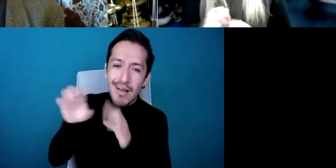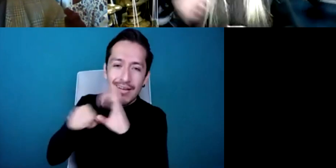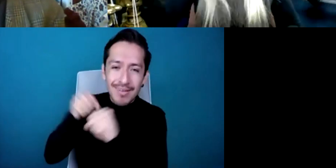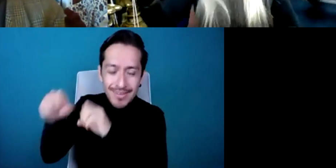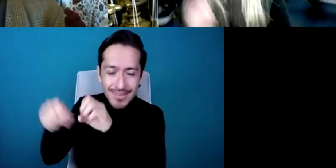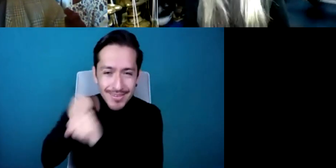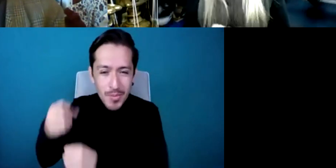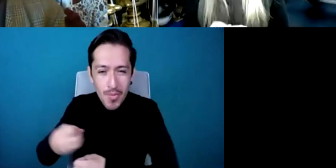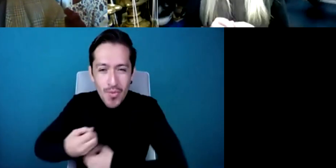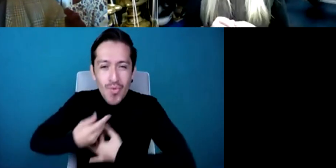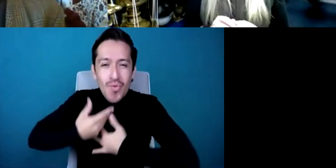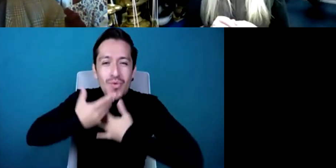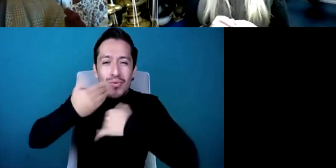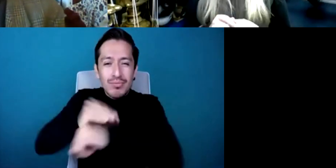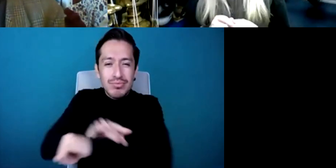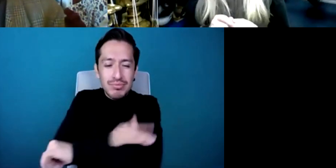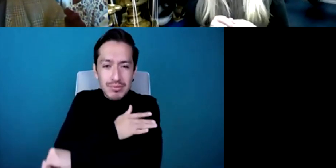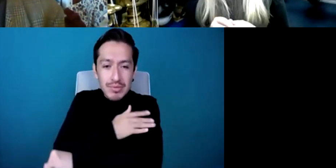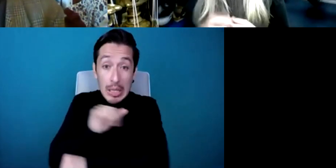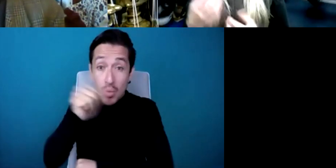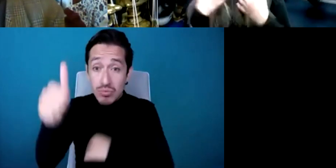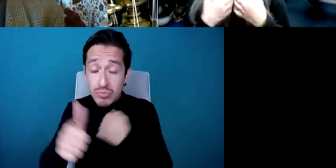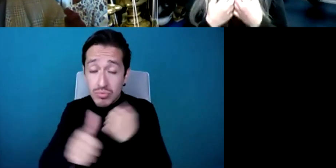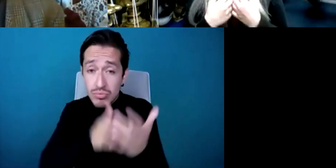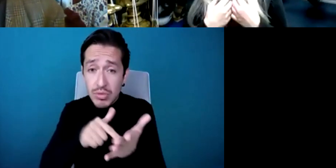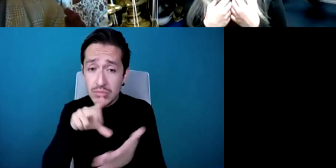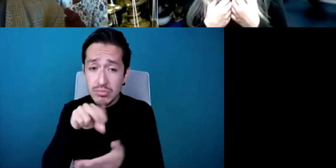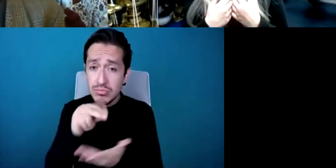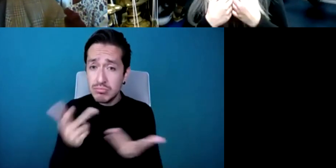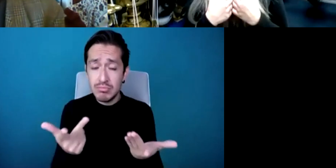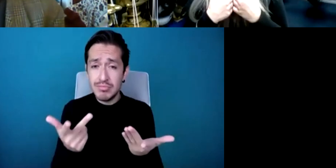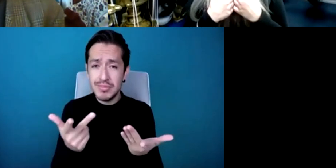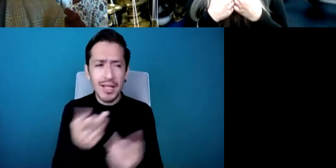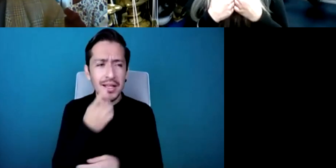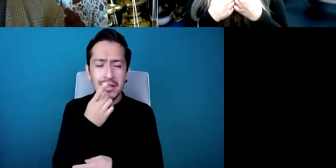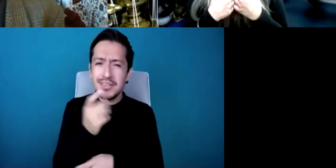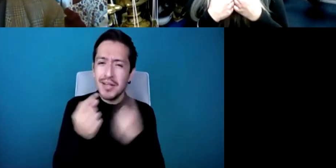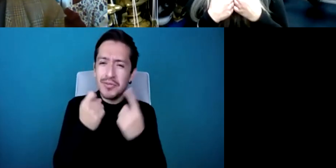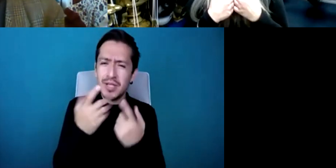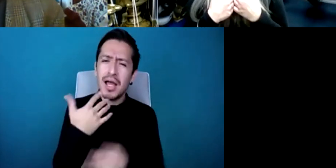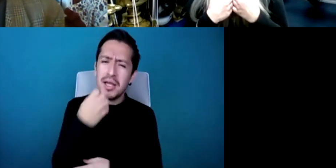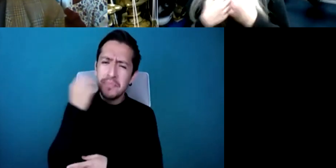oh isn't that amazing sort of thing but this has been impactful and it's given us the realization